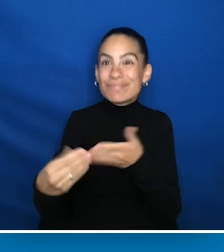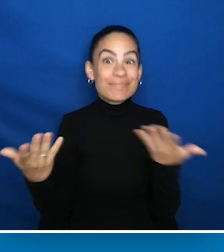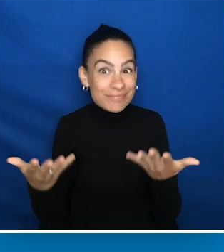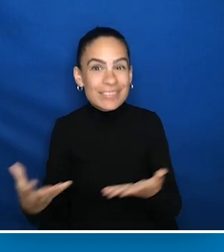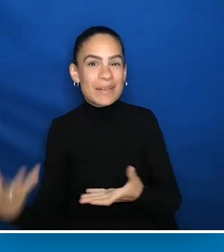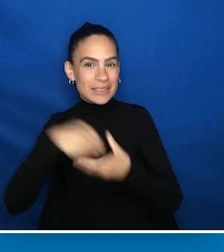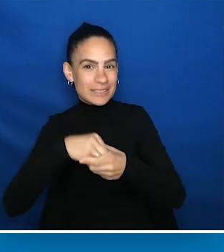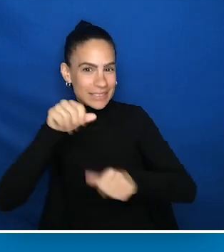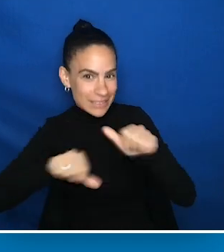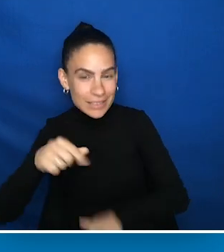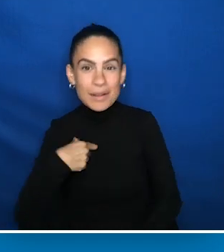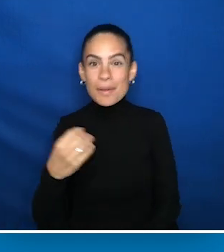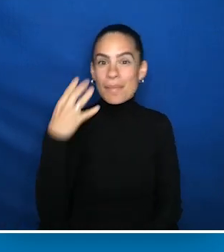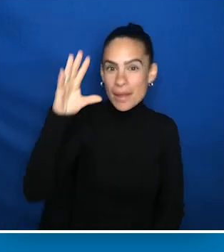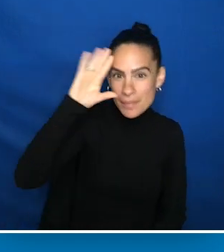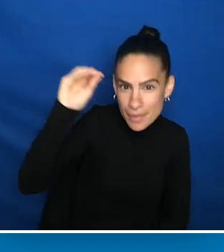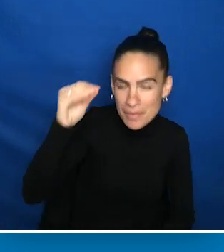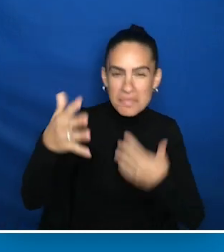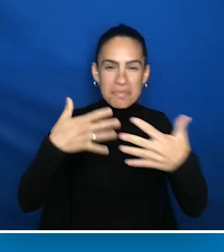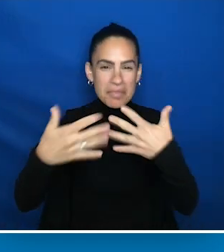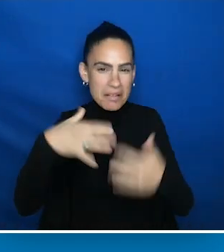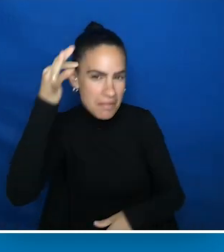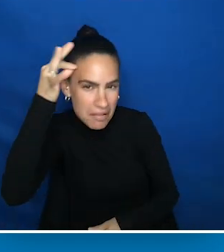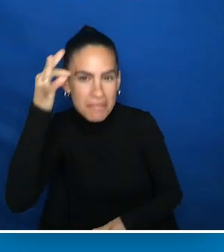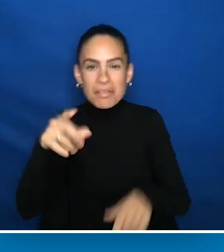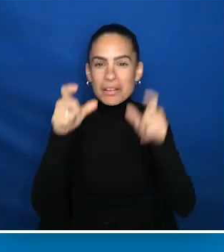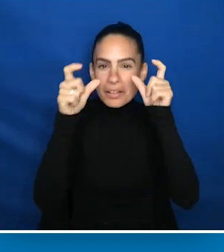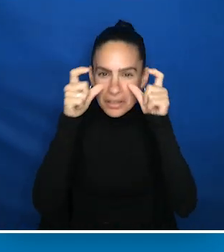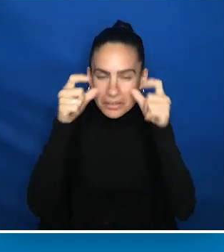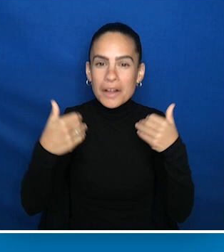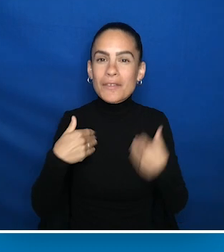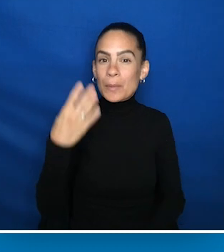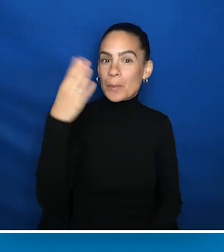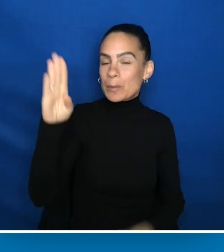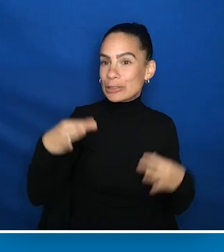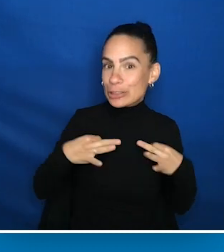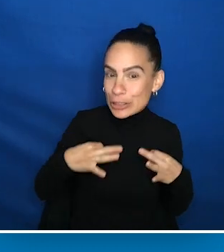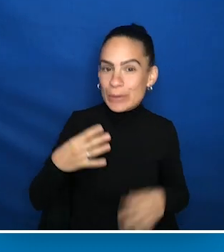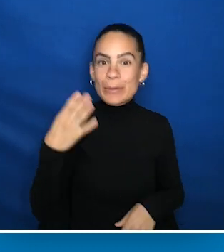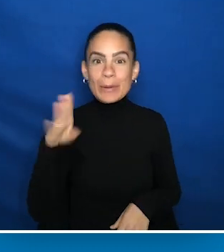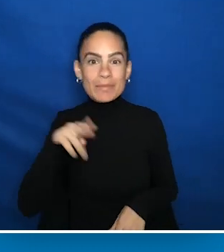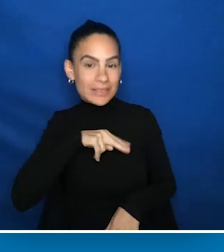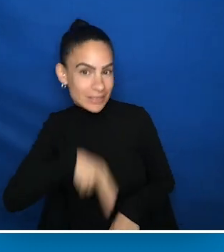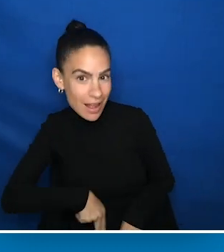I'm a white man with silver hair and glasses wearing a blue shirt, a blue tie and a brown jacket.